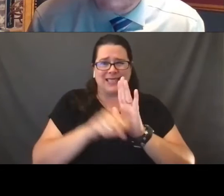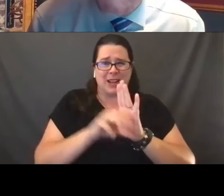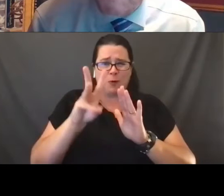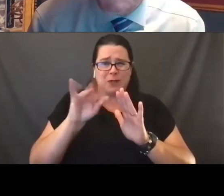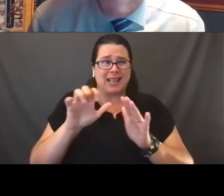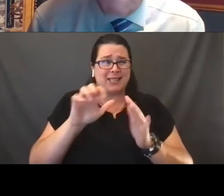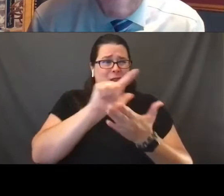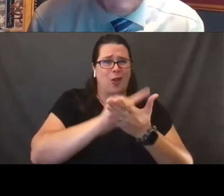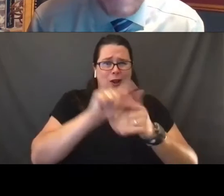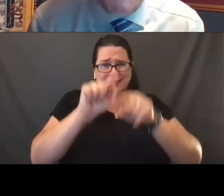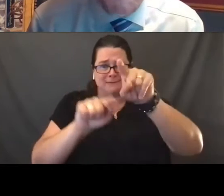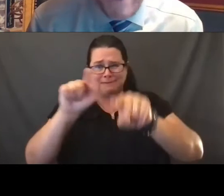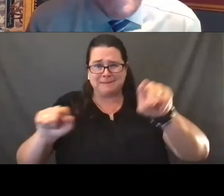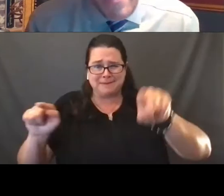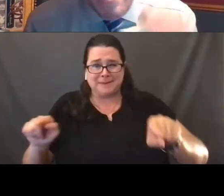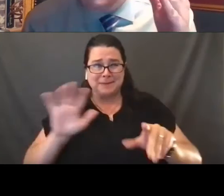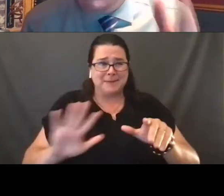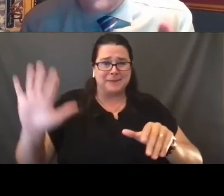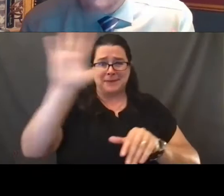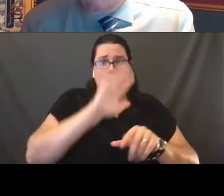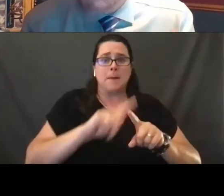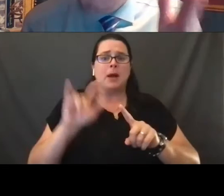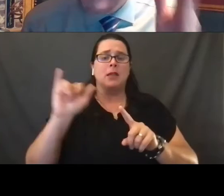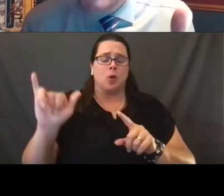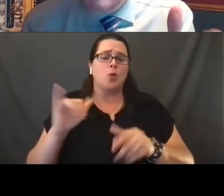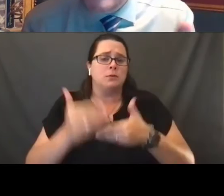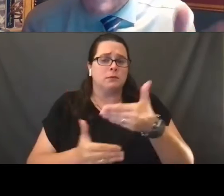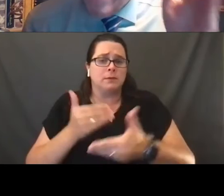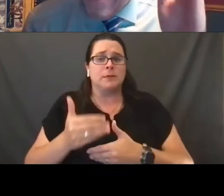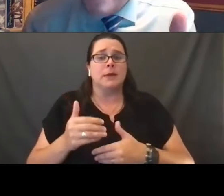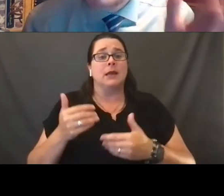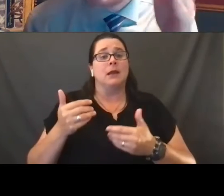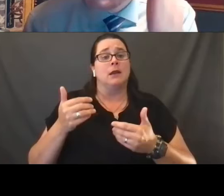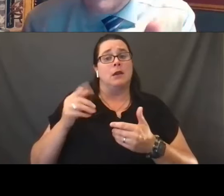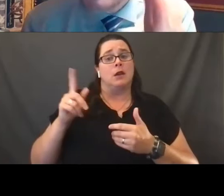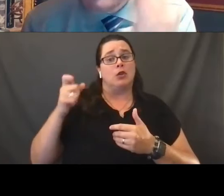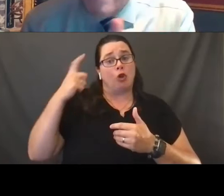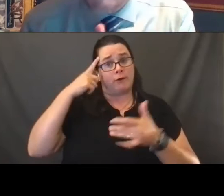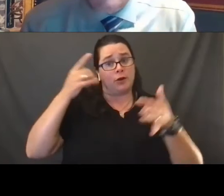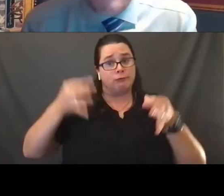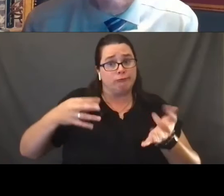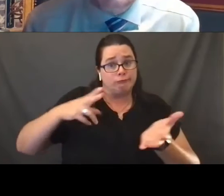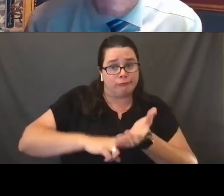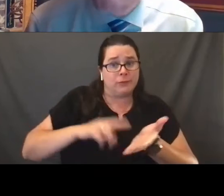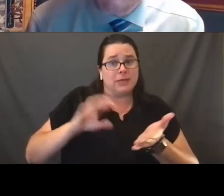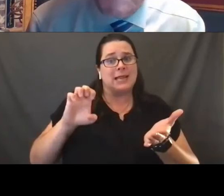but those efforts likewise underway an executive order prohibiting any state tax dollars